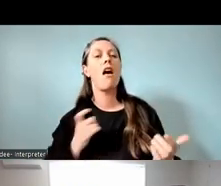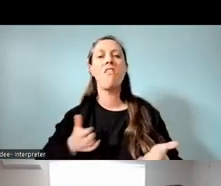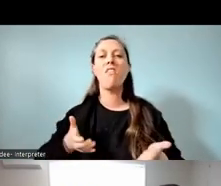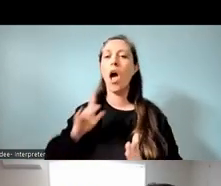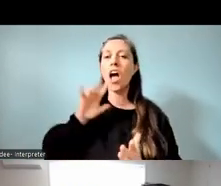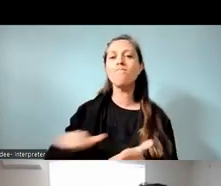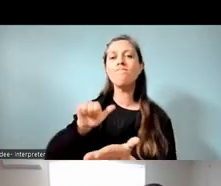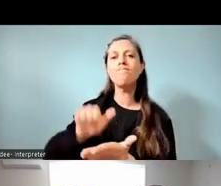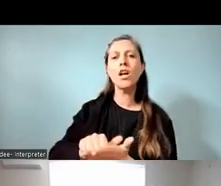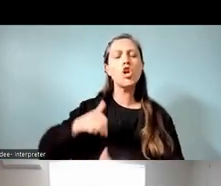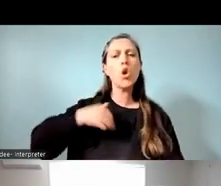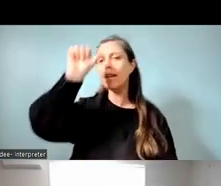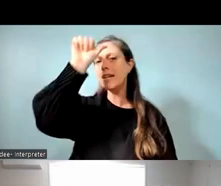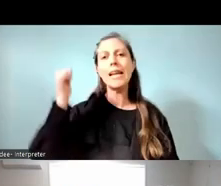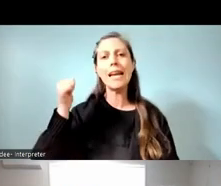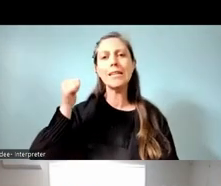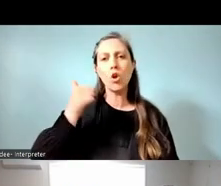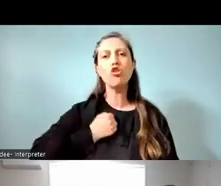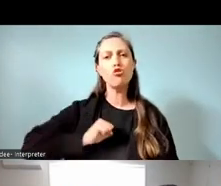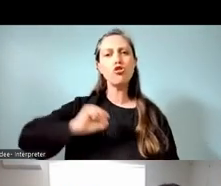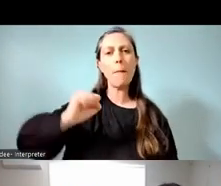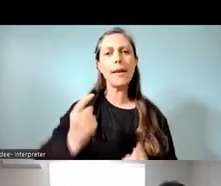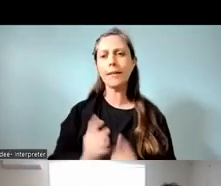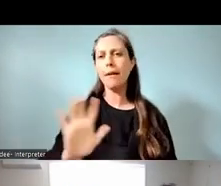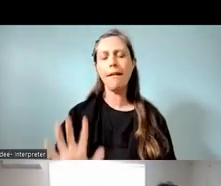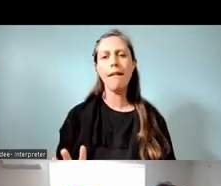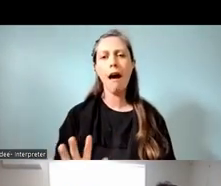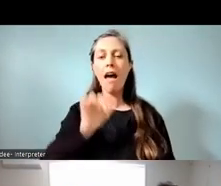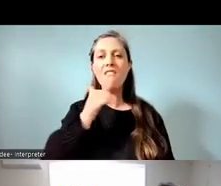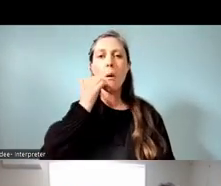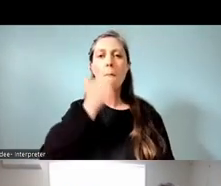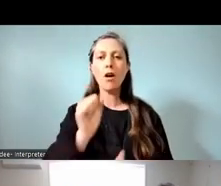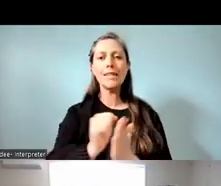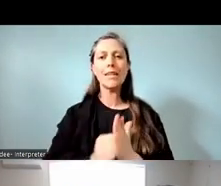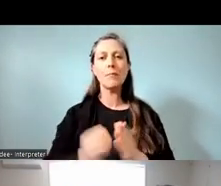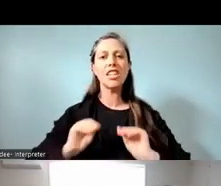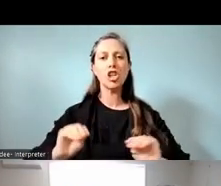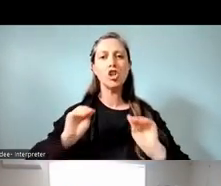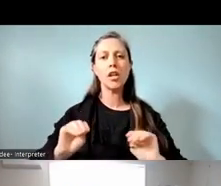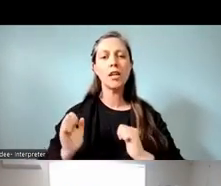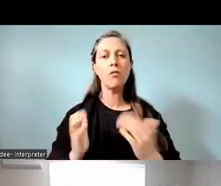you don't need to be an expert to be a champion for Māori medium education. Nō reira e mihi ana ki a koe.